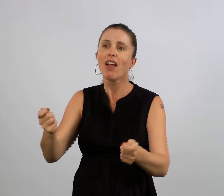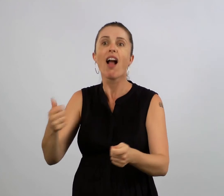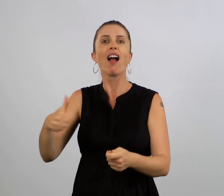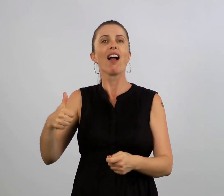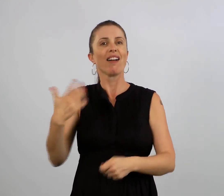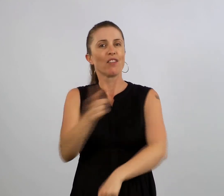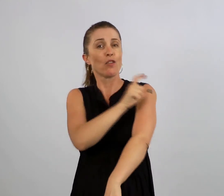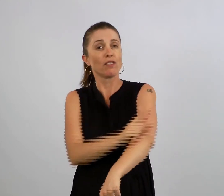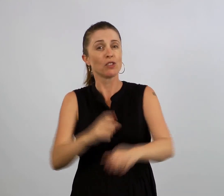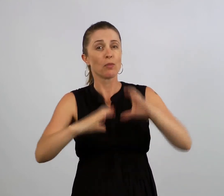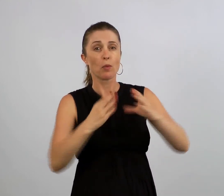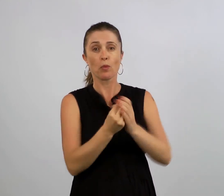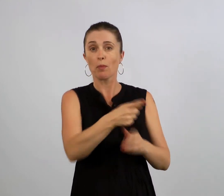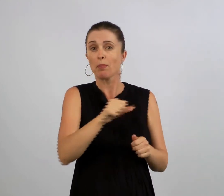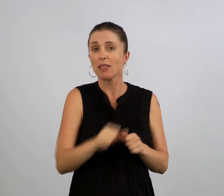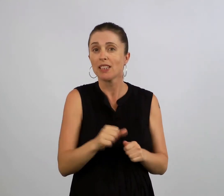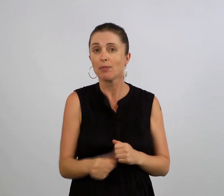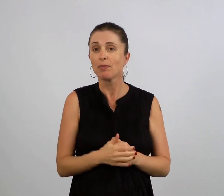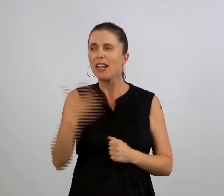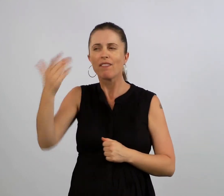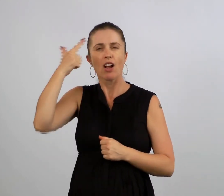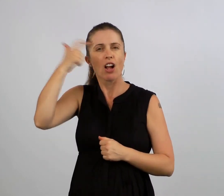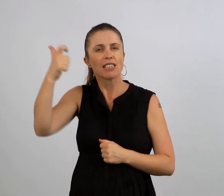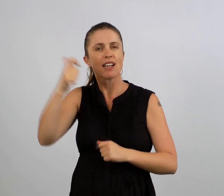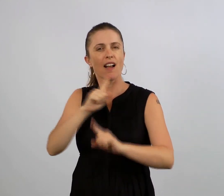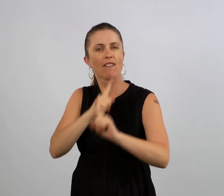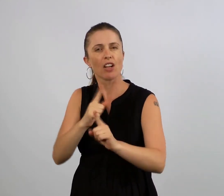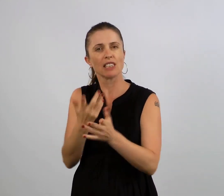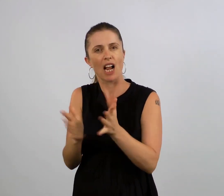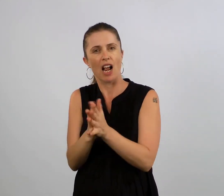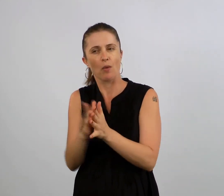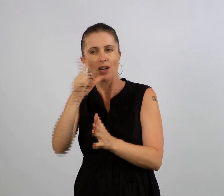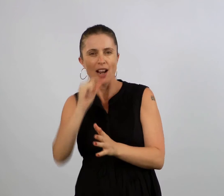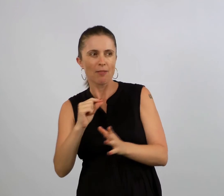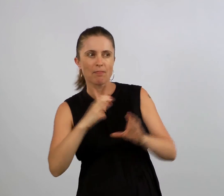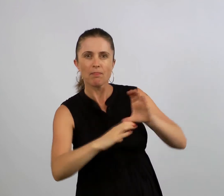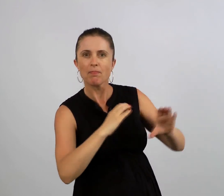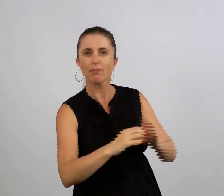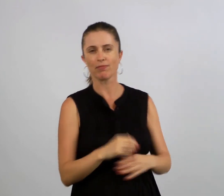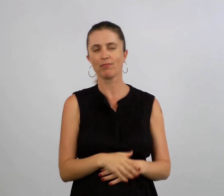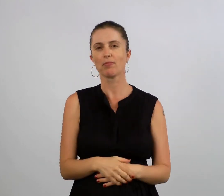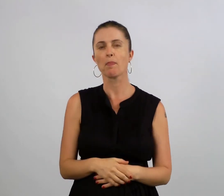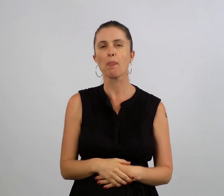The aim is to empower schools to confidently communicate with deaf parents and their children.